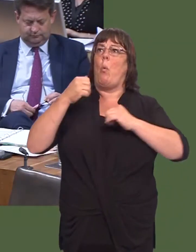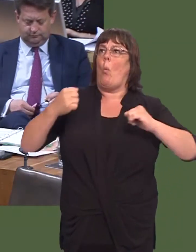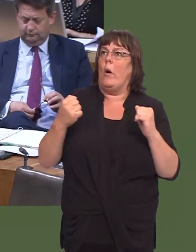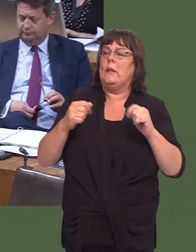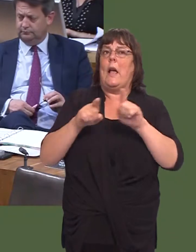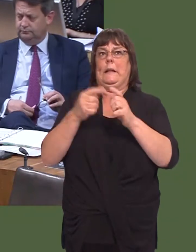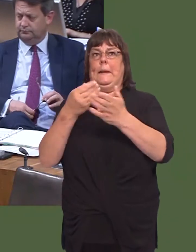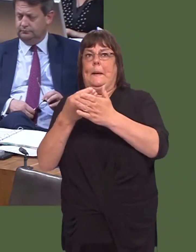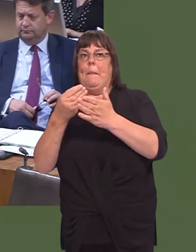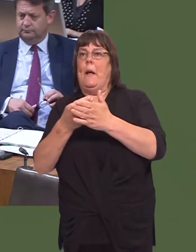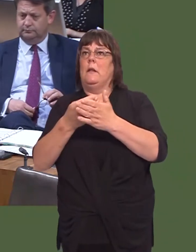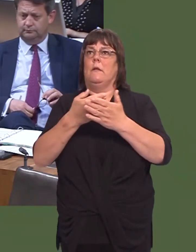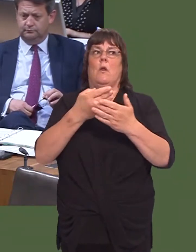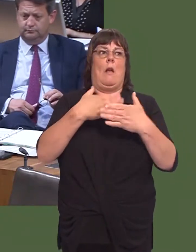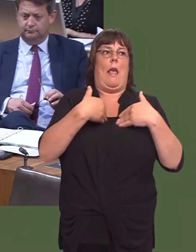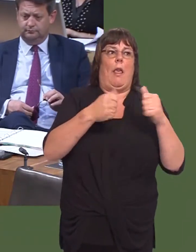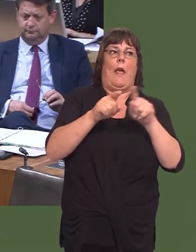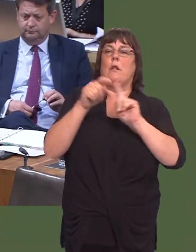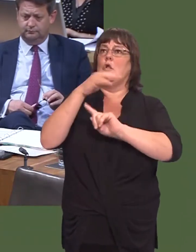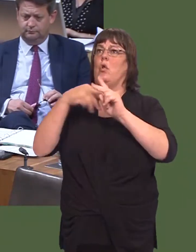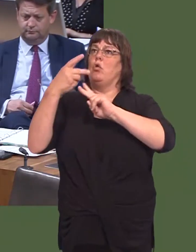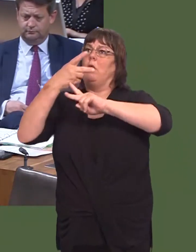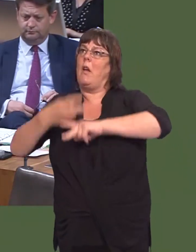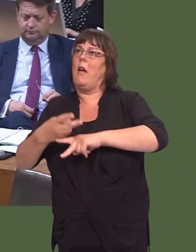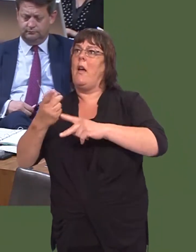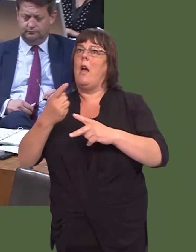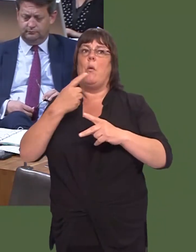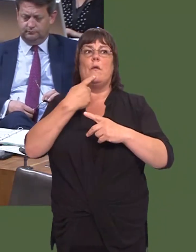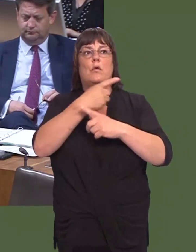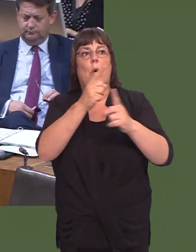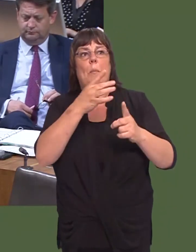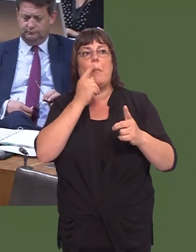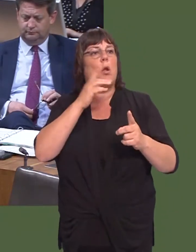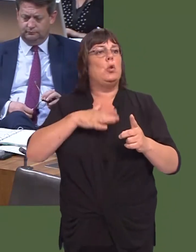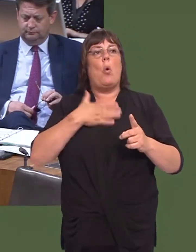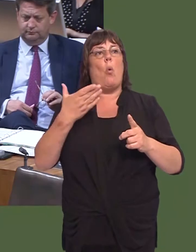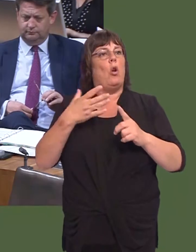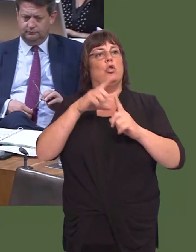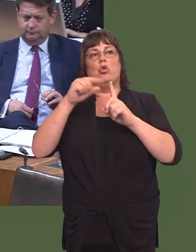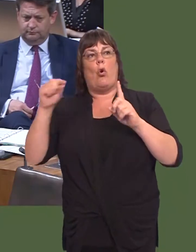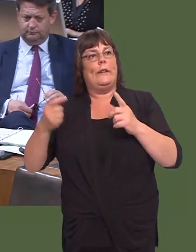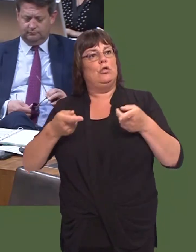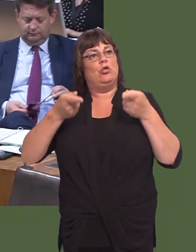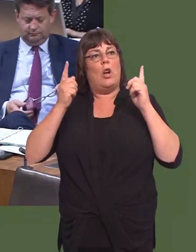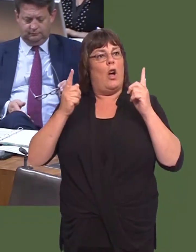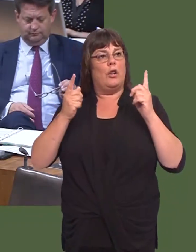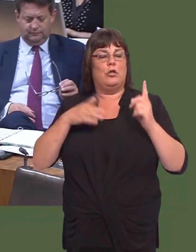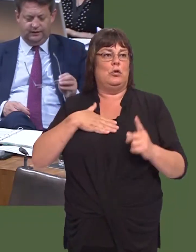If thereís one thing I can say: as I have spoken to people on the doorstep all across the north of Wales, the last thing they want is the Tories in charge and Jeremy Hunt in